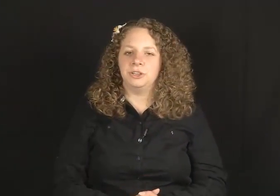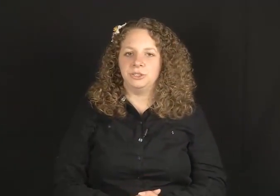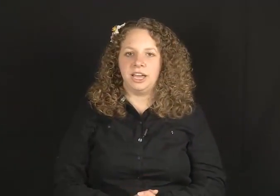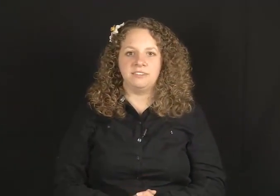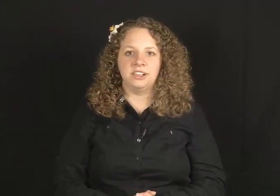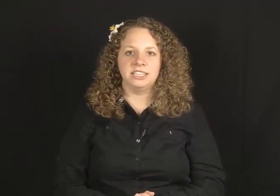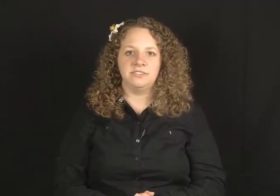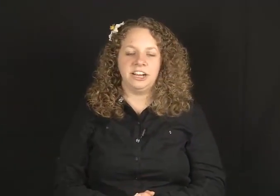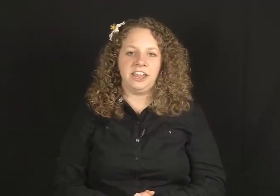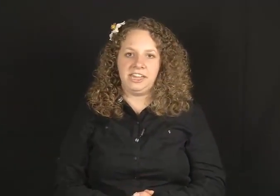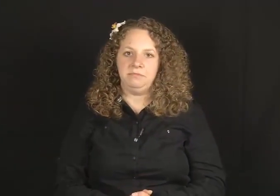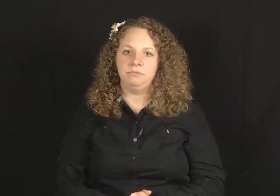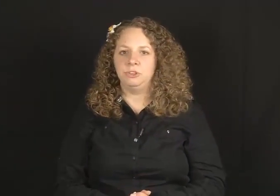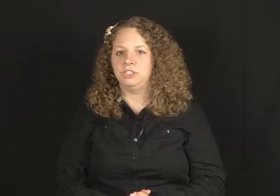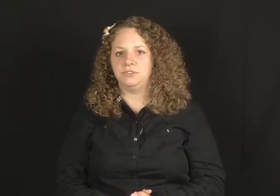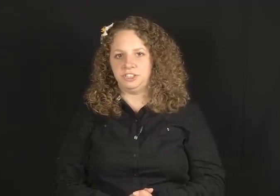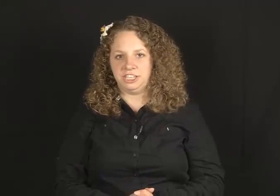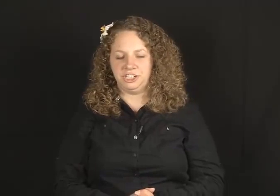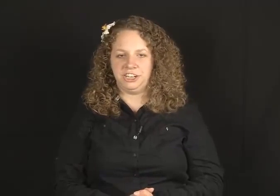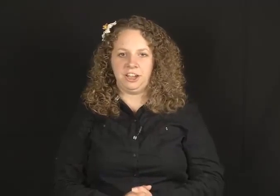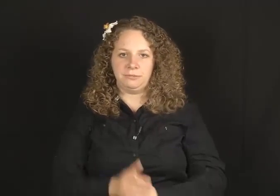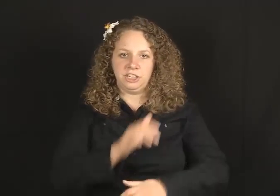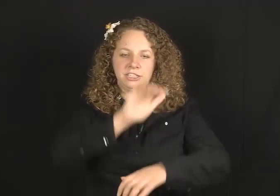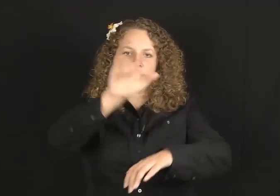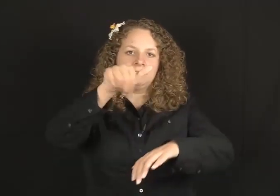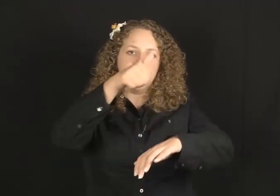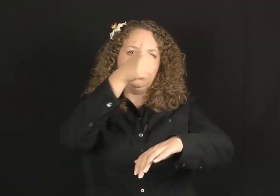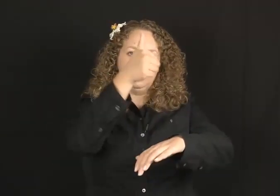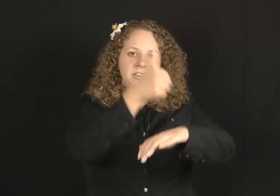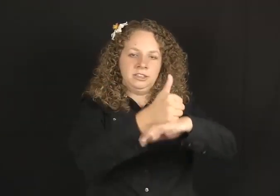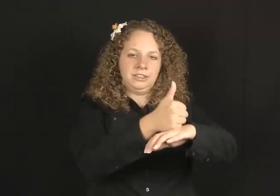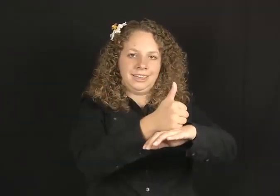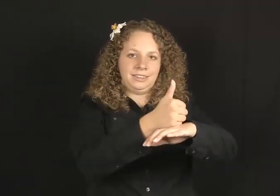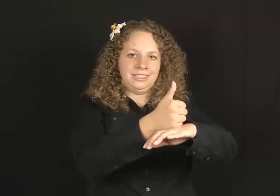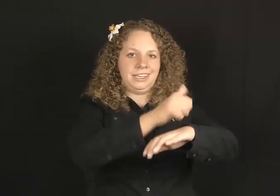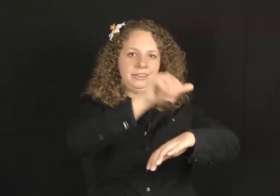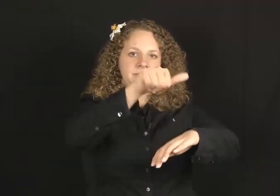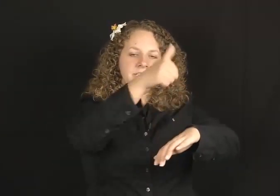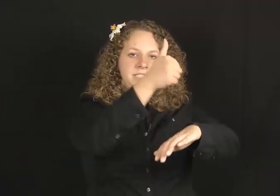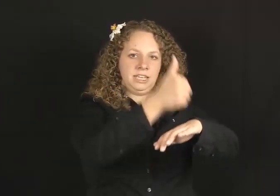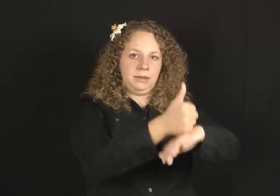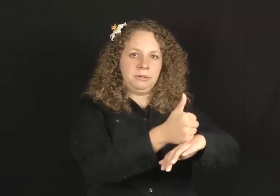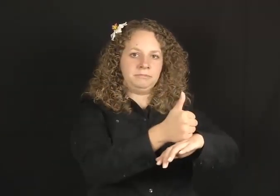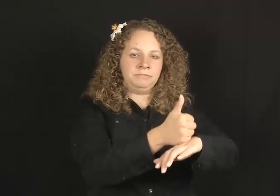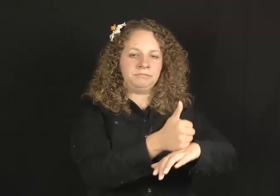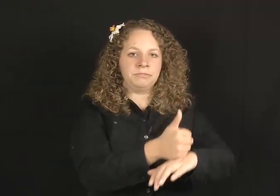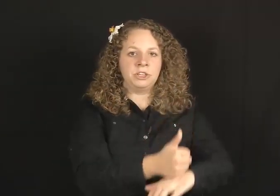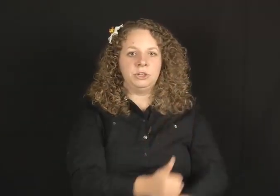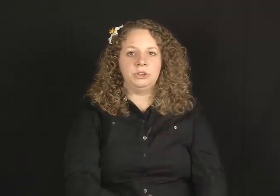You can also have CL-A: stationary objects, like the sign SET-UP.